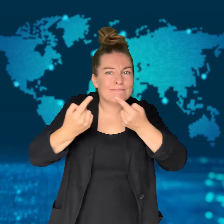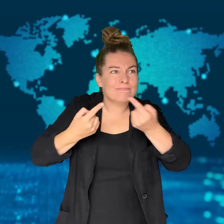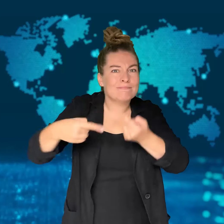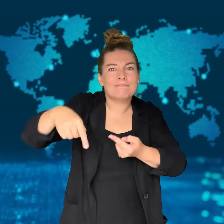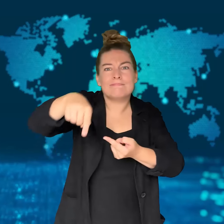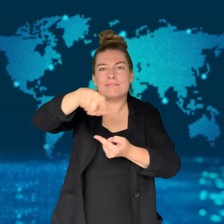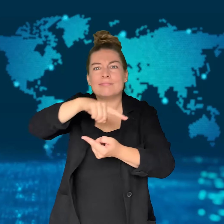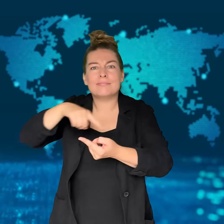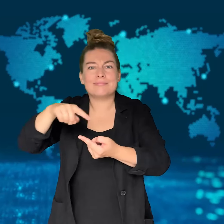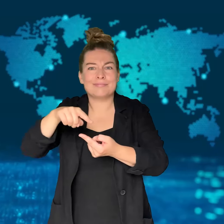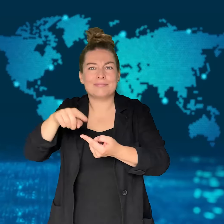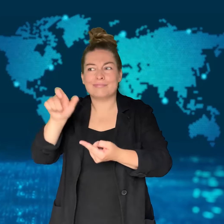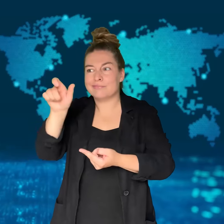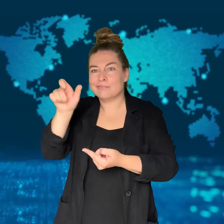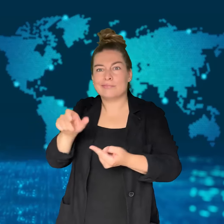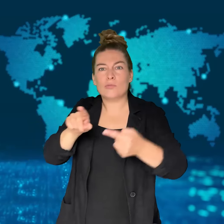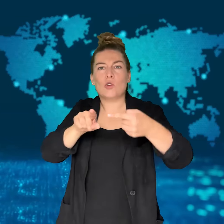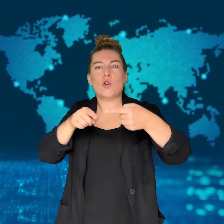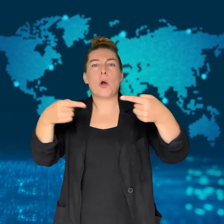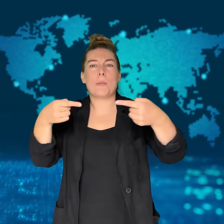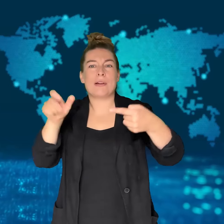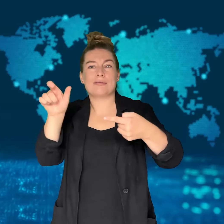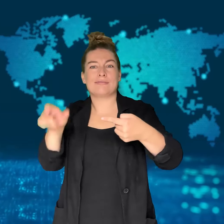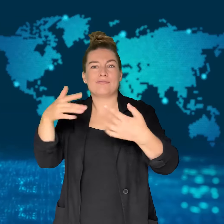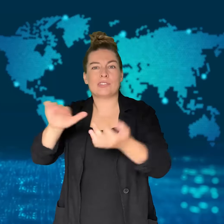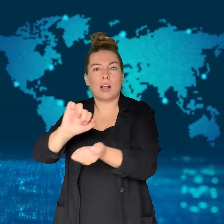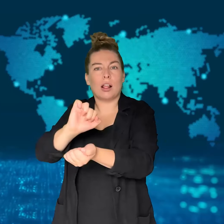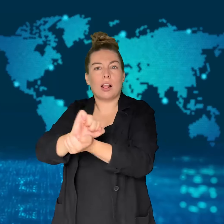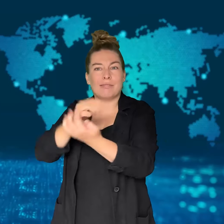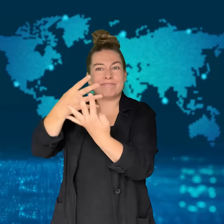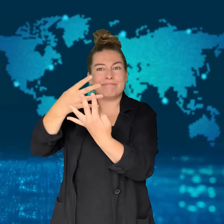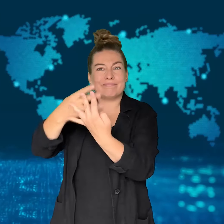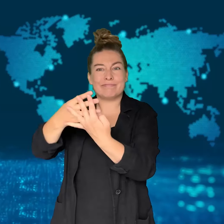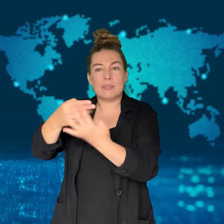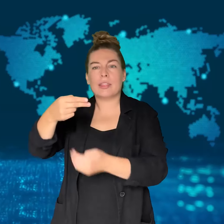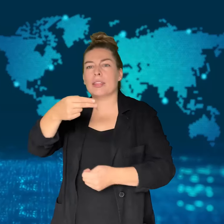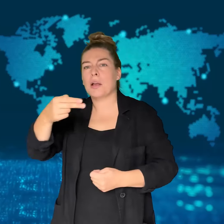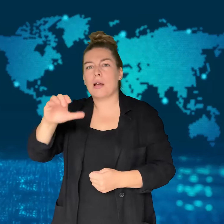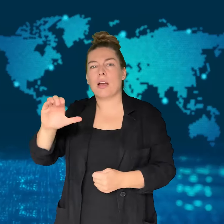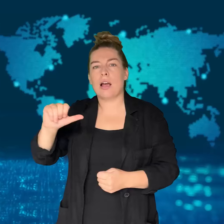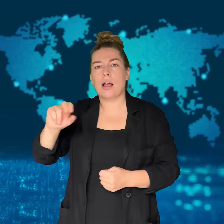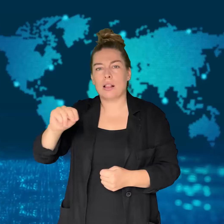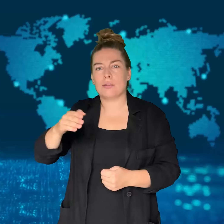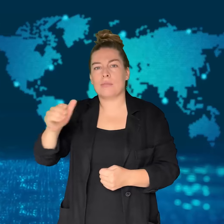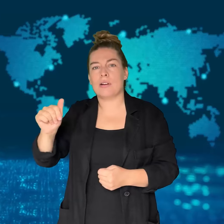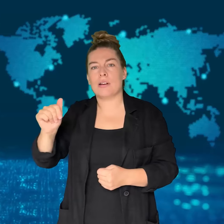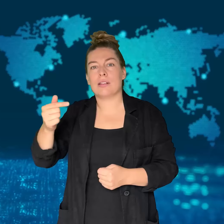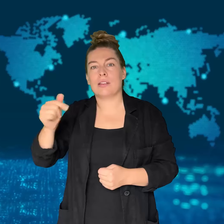the white steps that led to the speaker's podium.